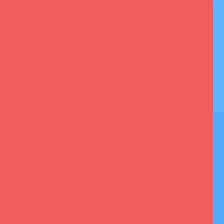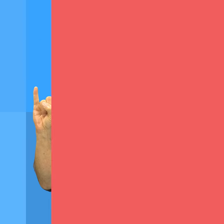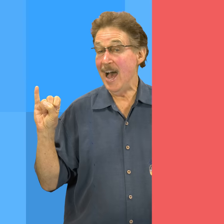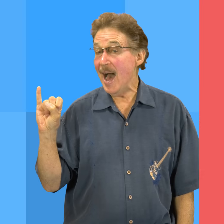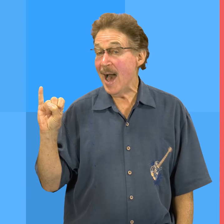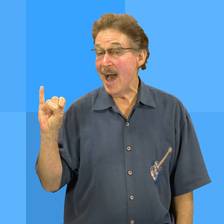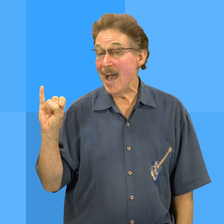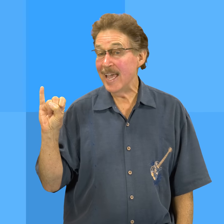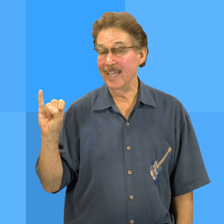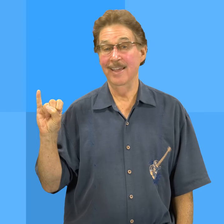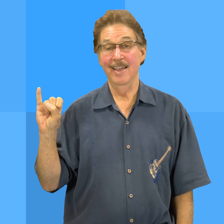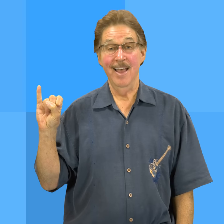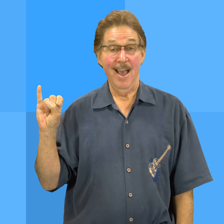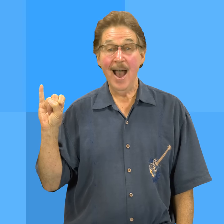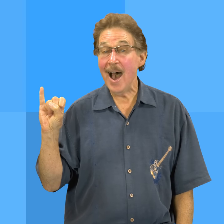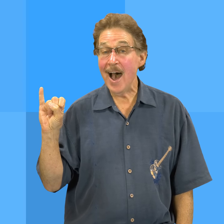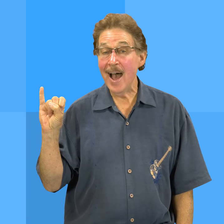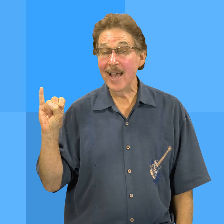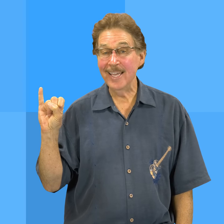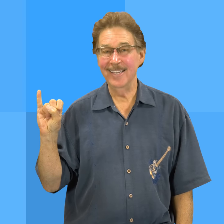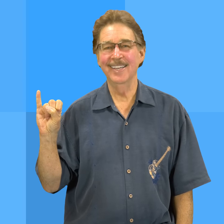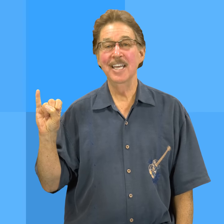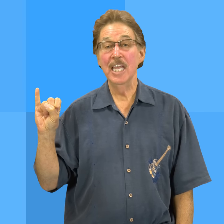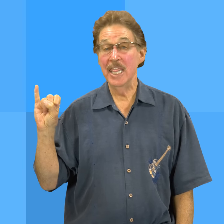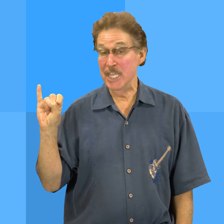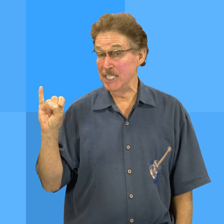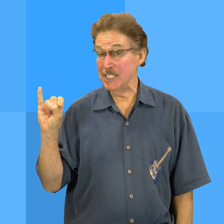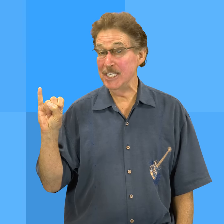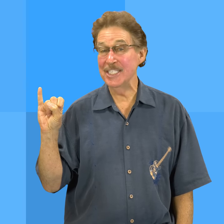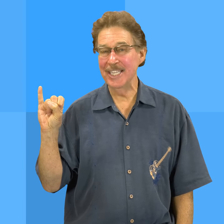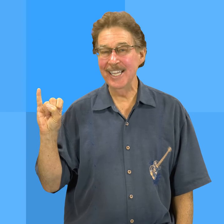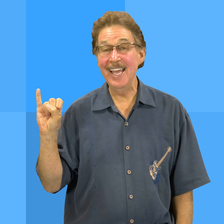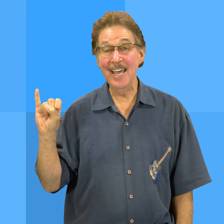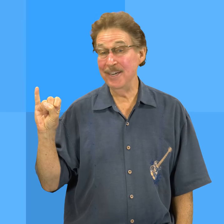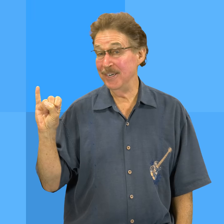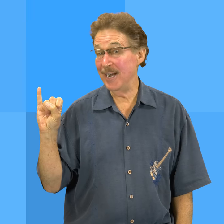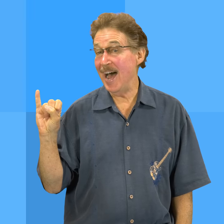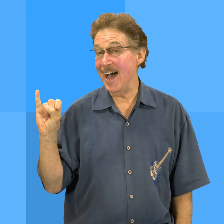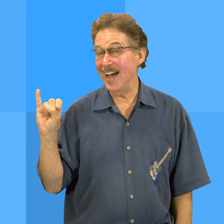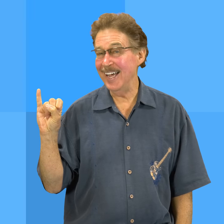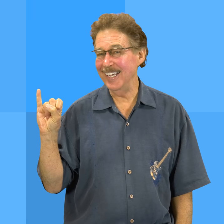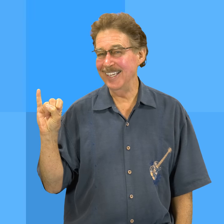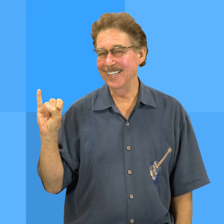I, i, this is the letter i